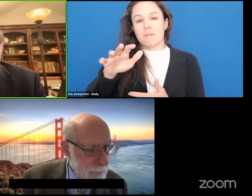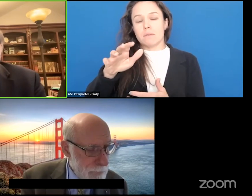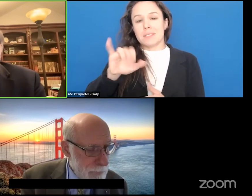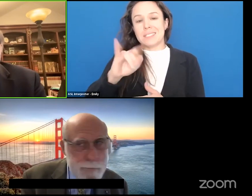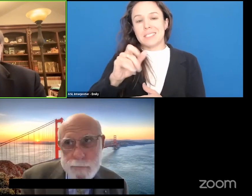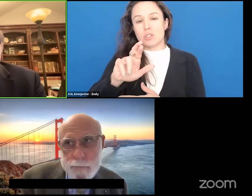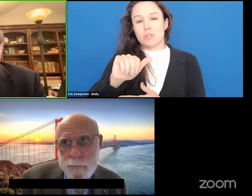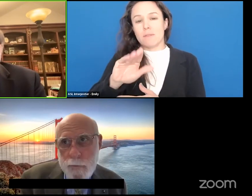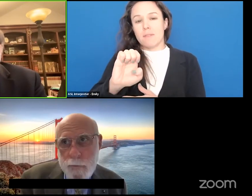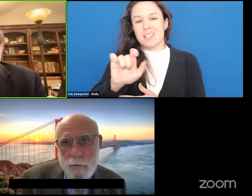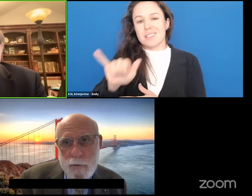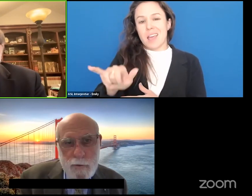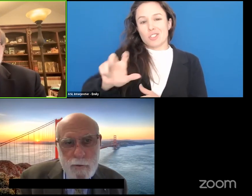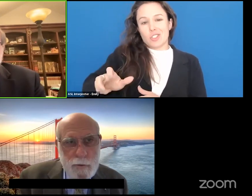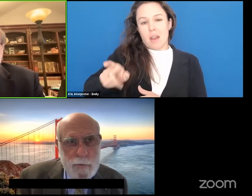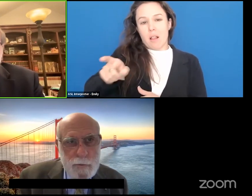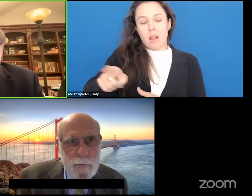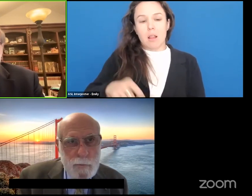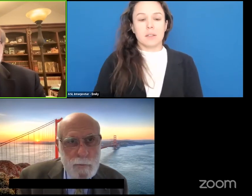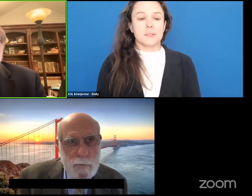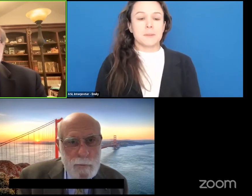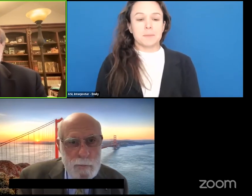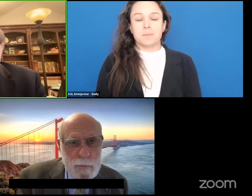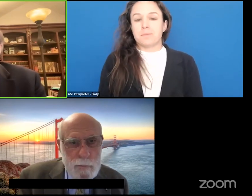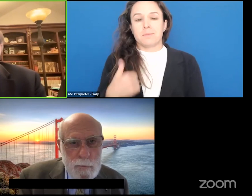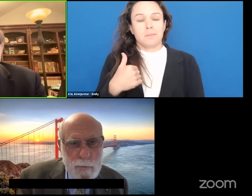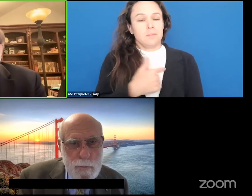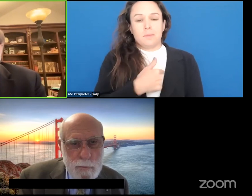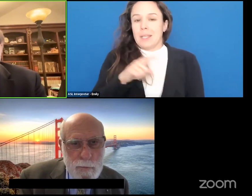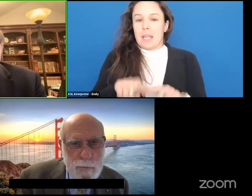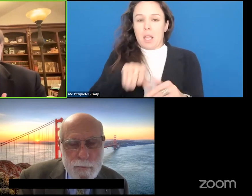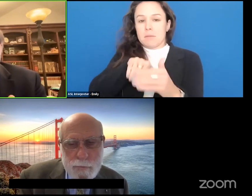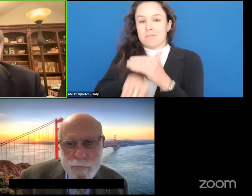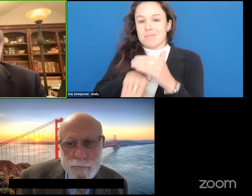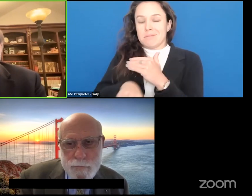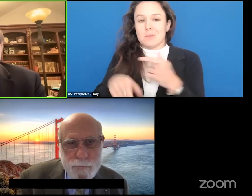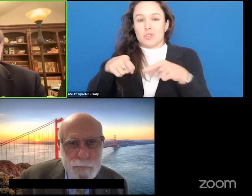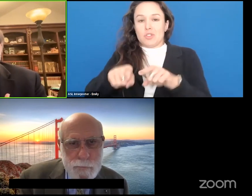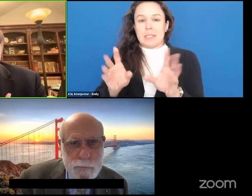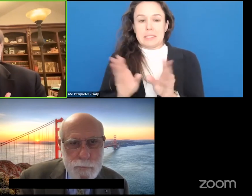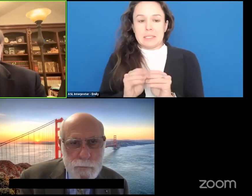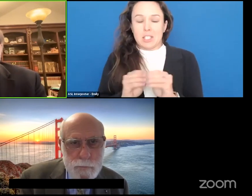Now those we can't get into in terms of the session -- those that we can't get to during